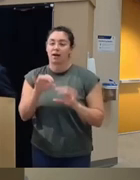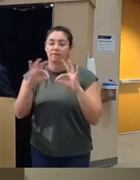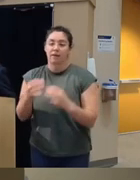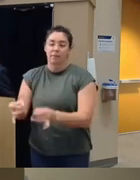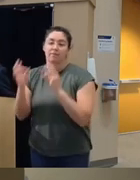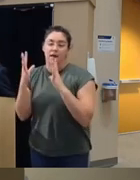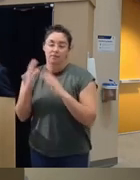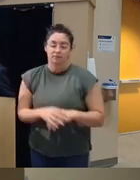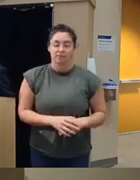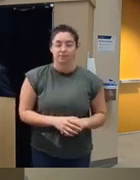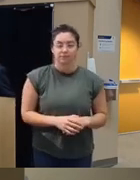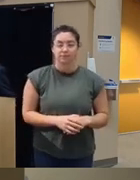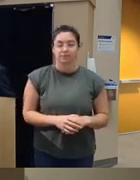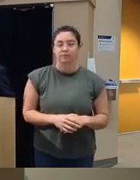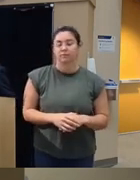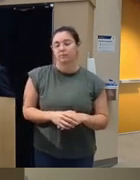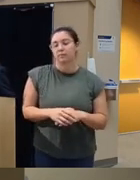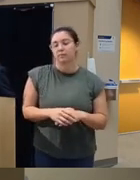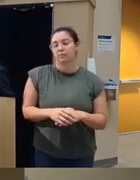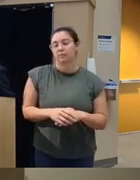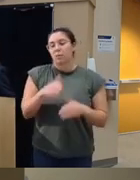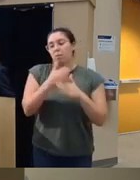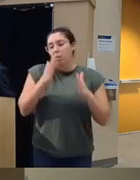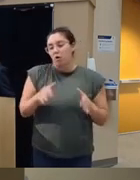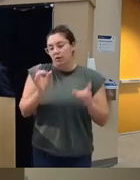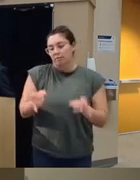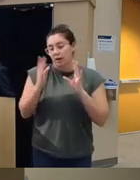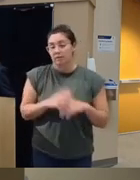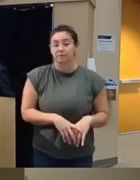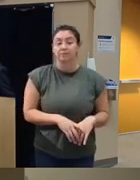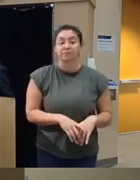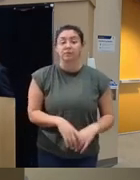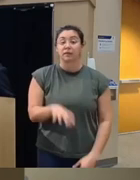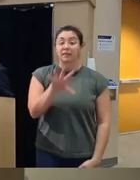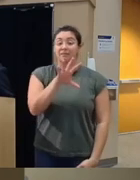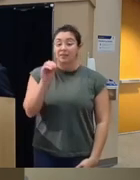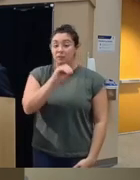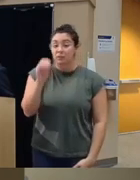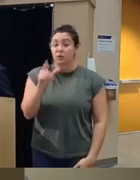intimate partner violence 50% of individuals with substance use disorders also have co-occurring